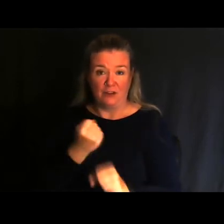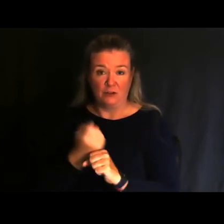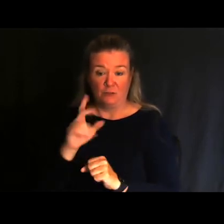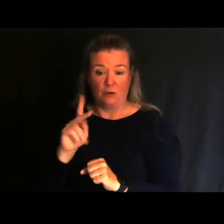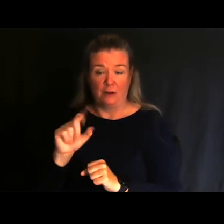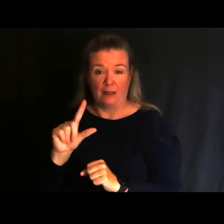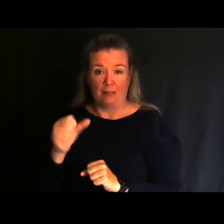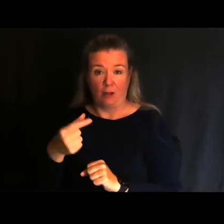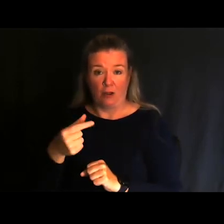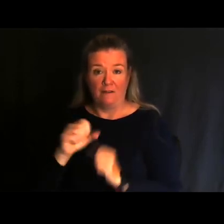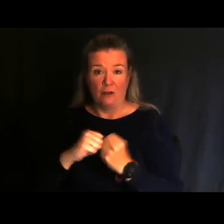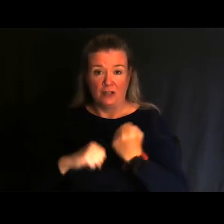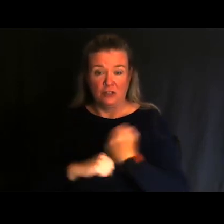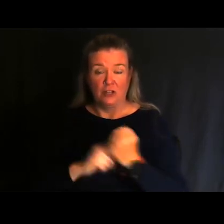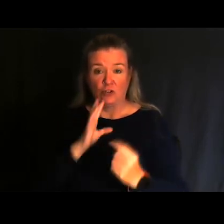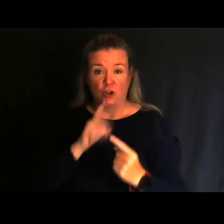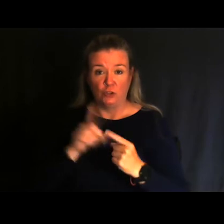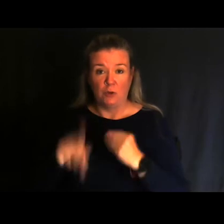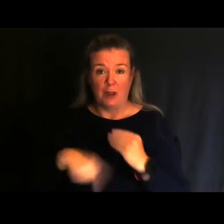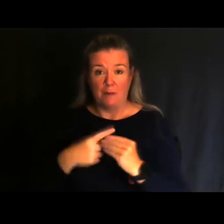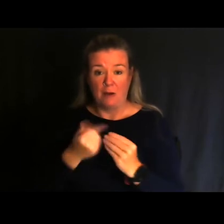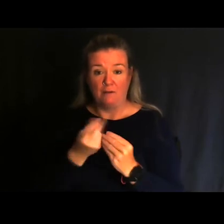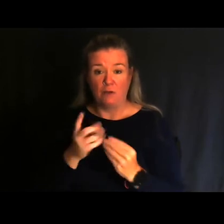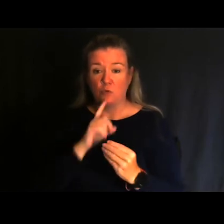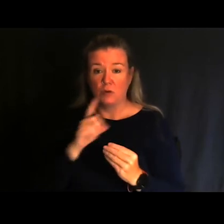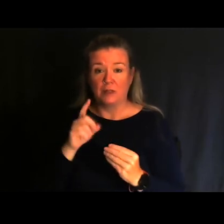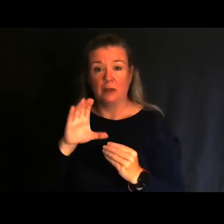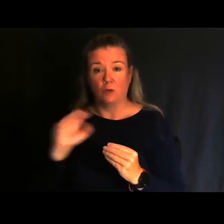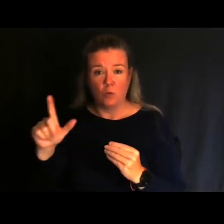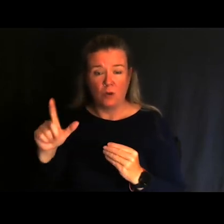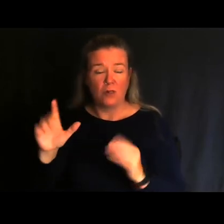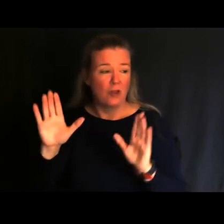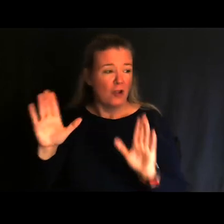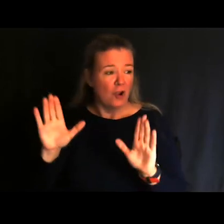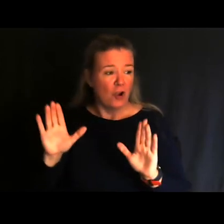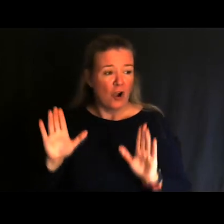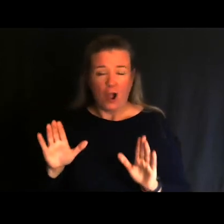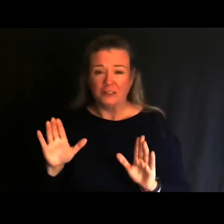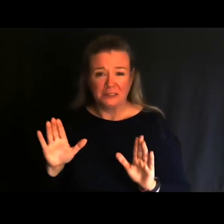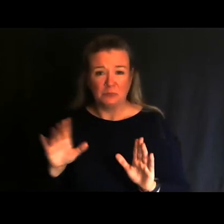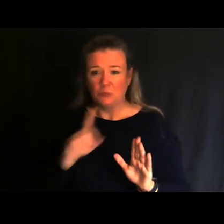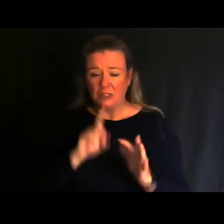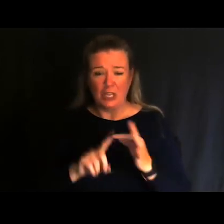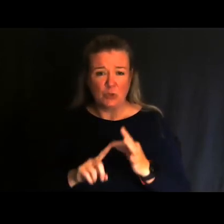I’m going to talk to you just about a couple of really cool, awesome, very unique experiences